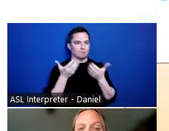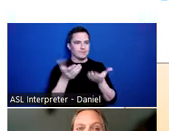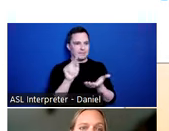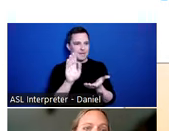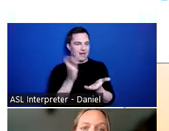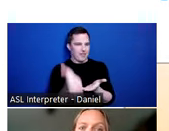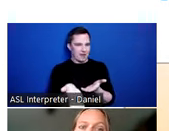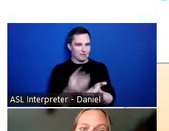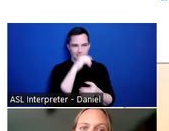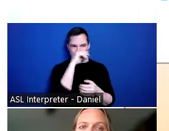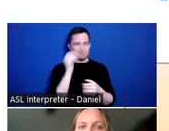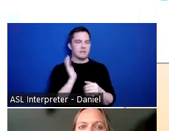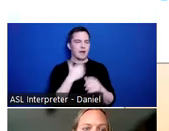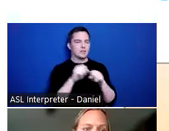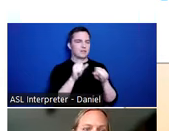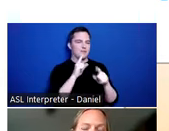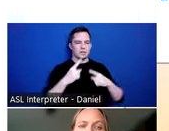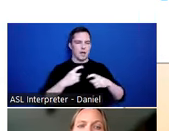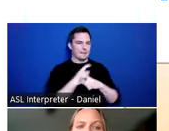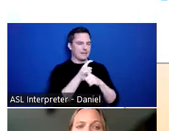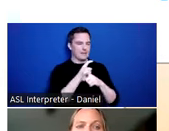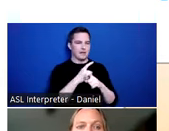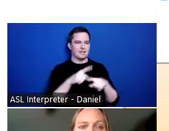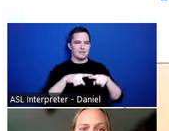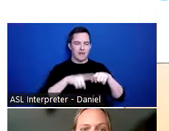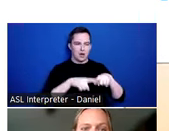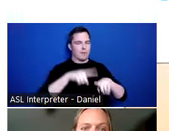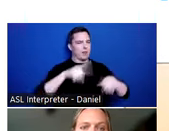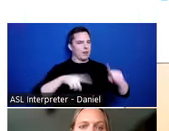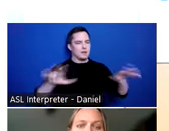Our systems are very complicated and variable, and it can be really challenging to navigate,